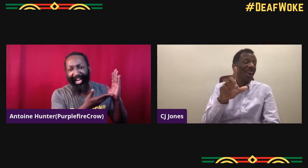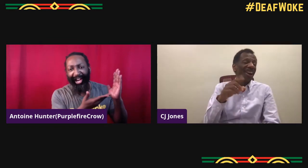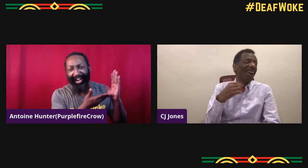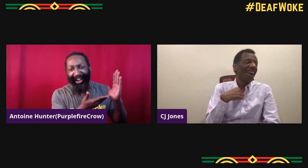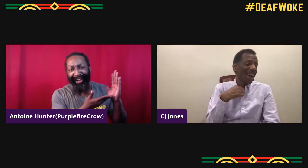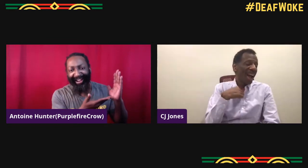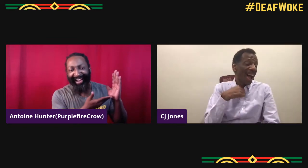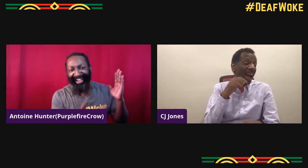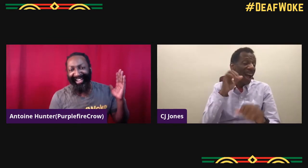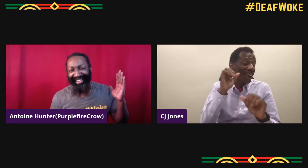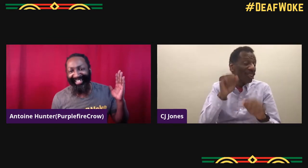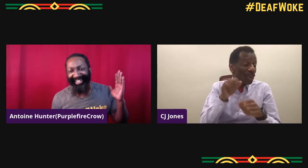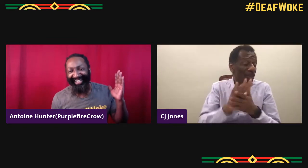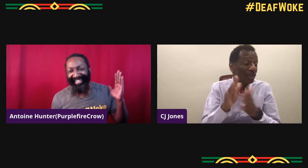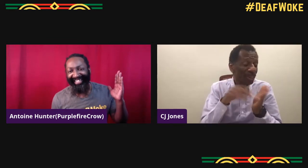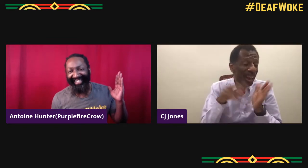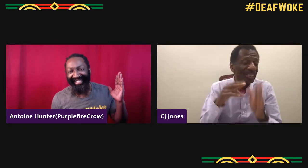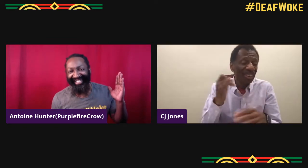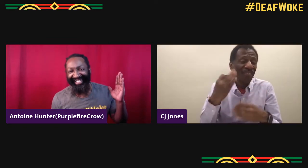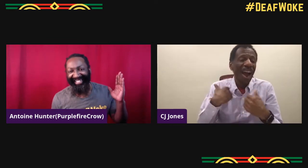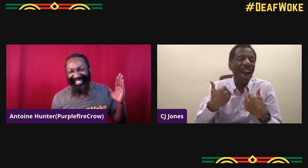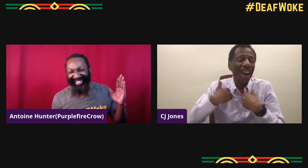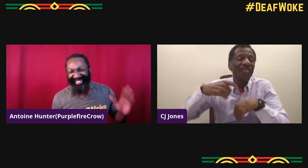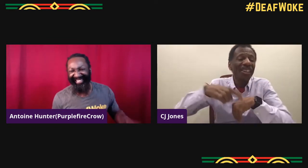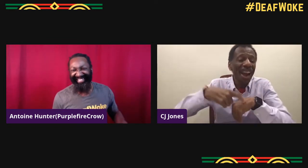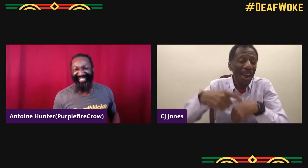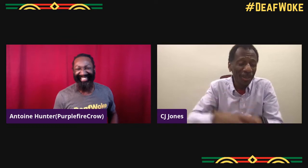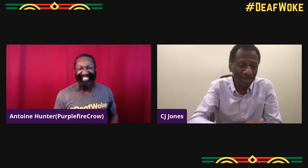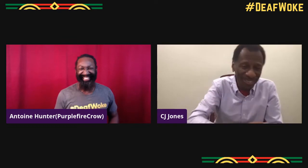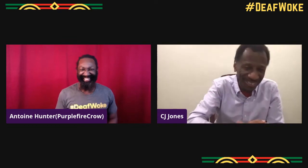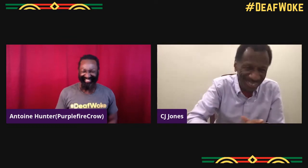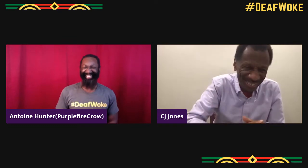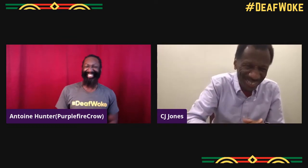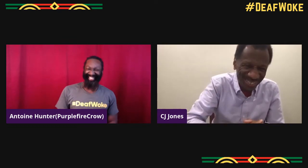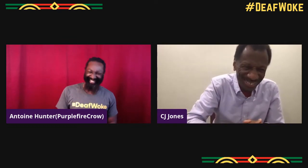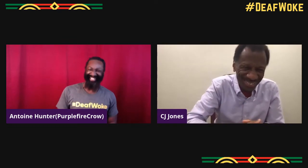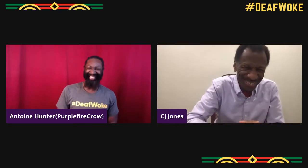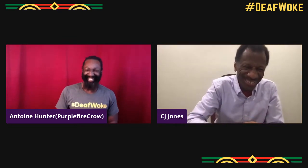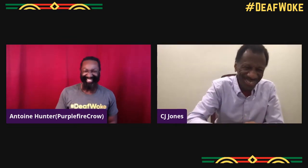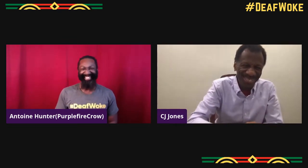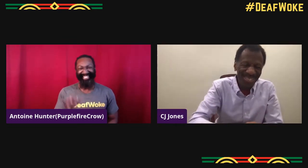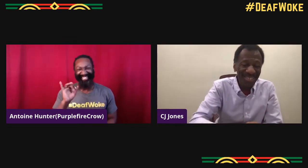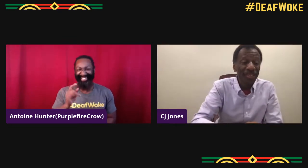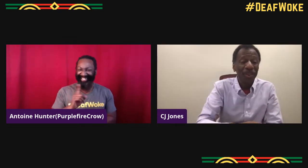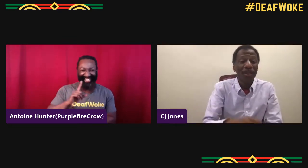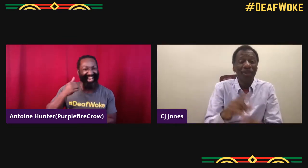as a part of those skills on your bio. Well, I mean, I could become a dancer if I had time.